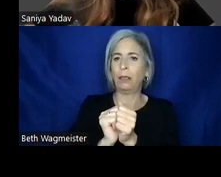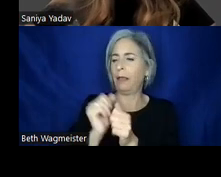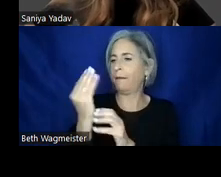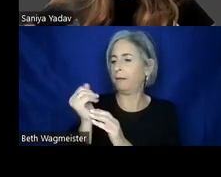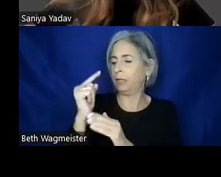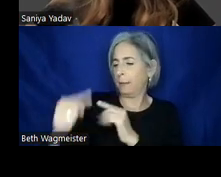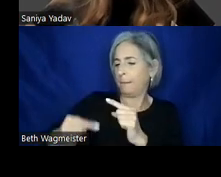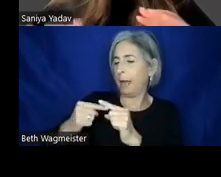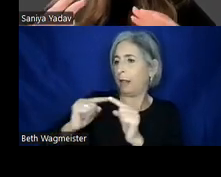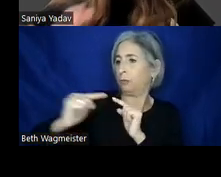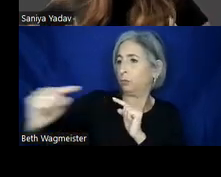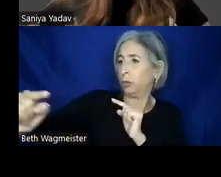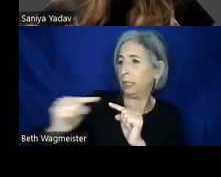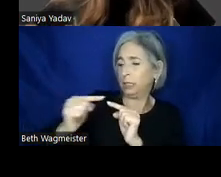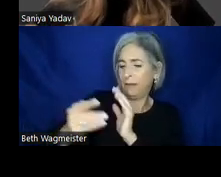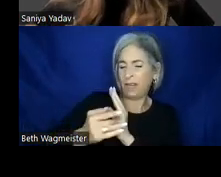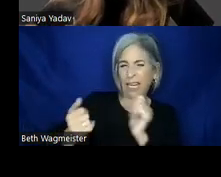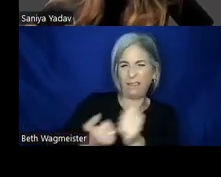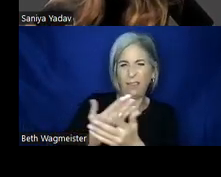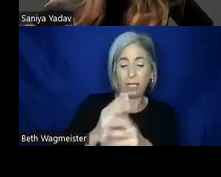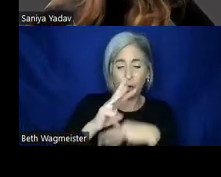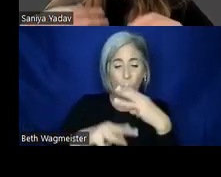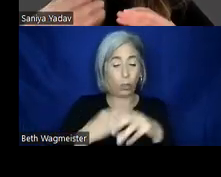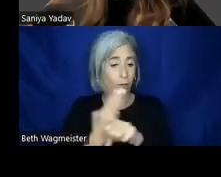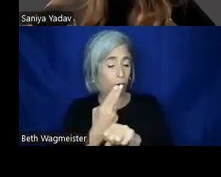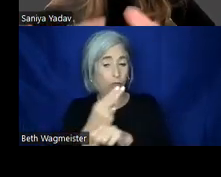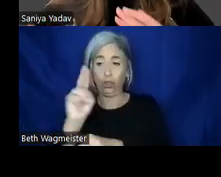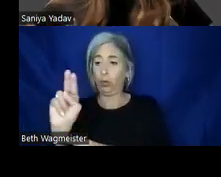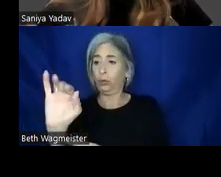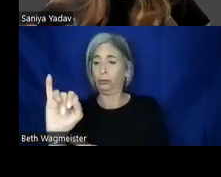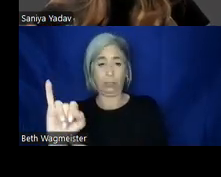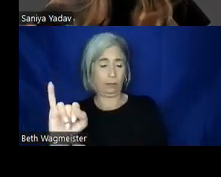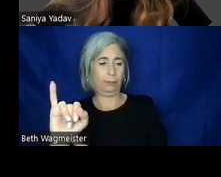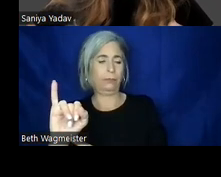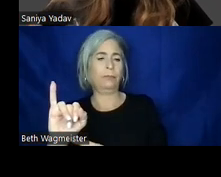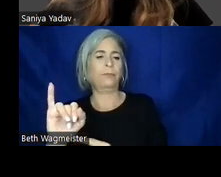tech and everything. I was in the world of user experience and leveraging a user-centric purpose